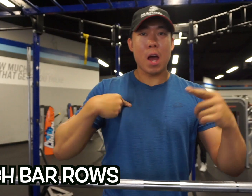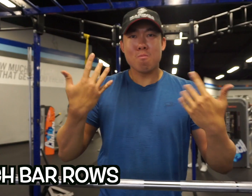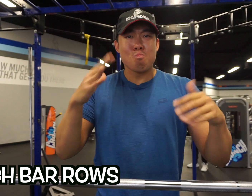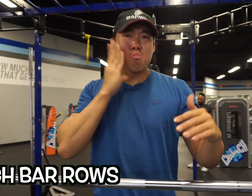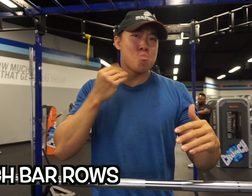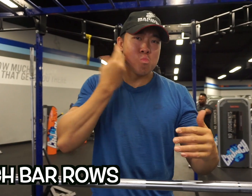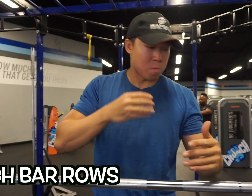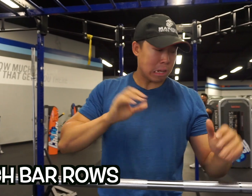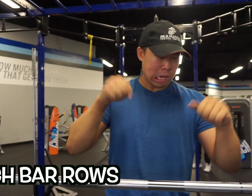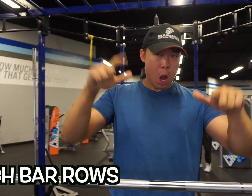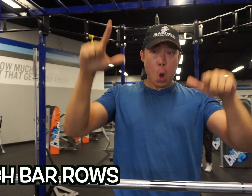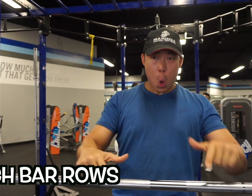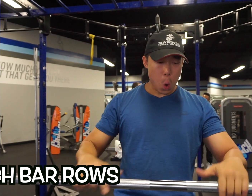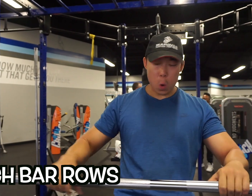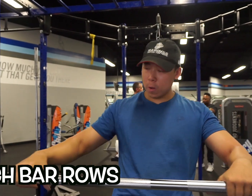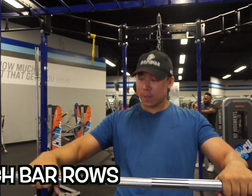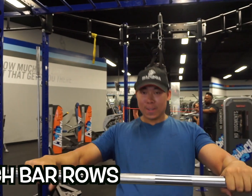Since I am experienced and stronger, I set my bar lower to challenge myself.